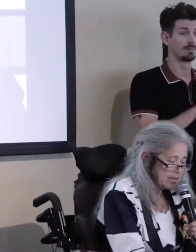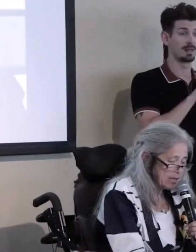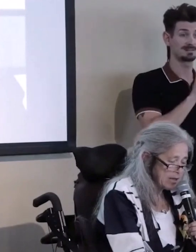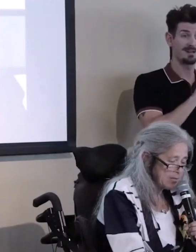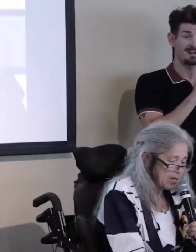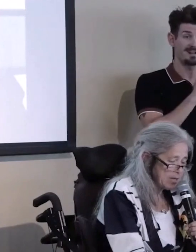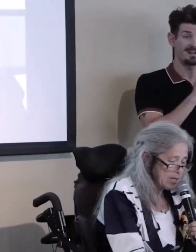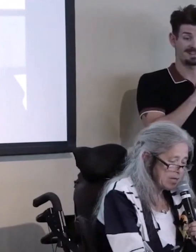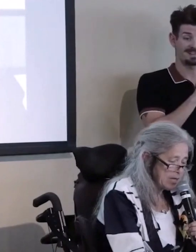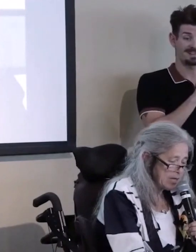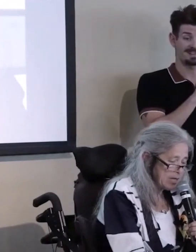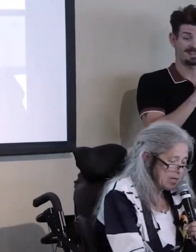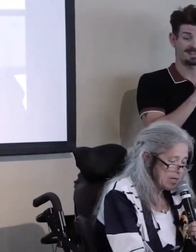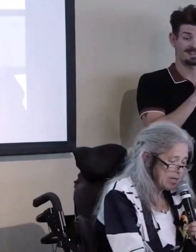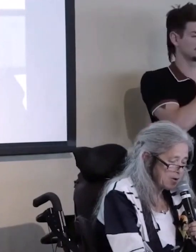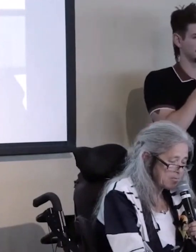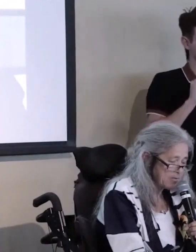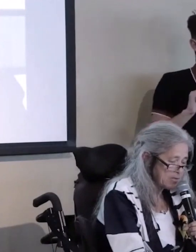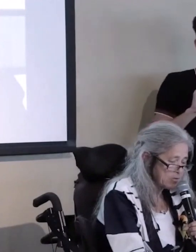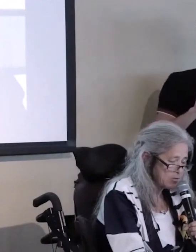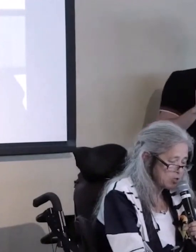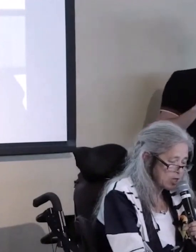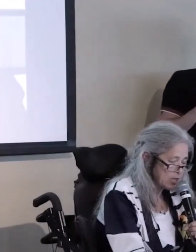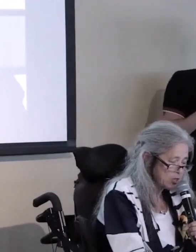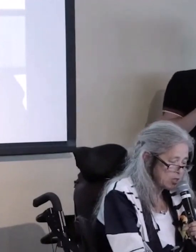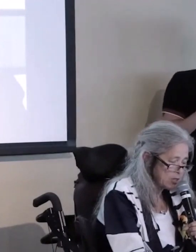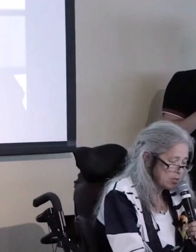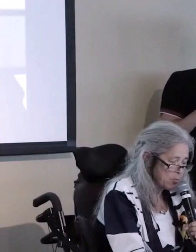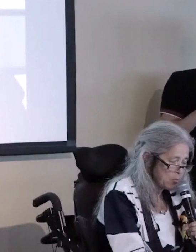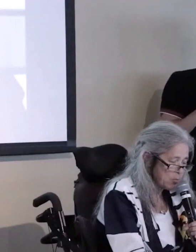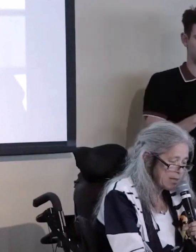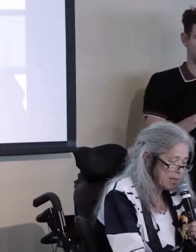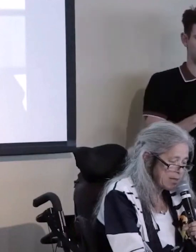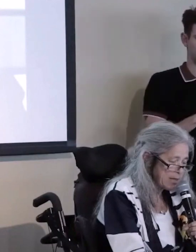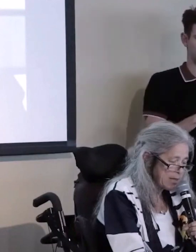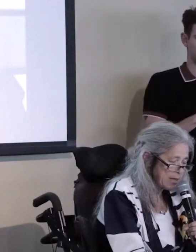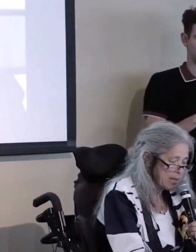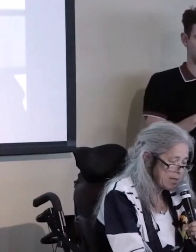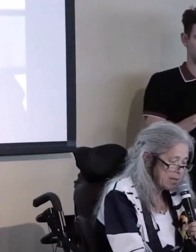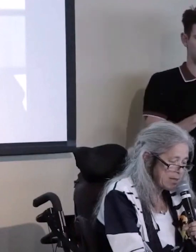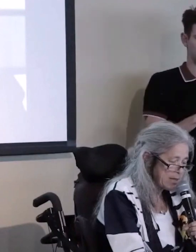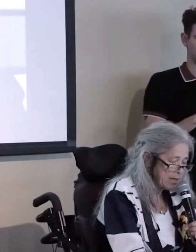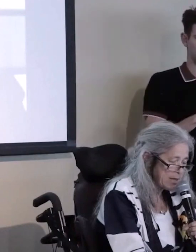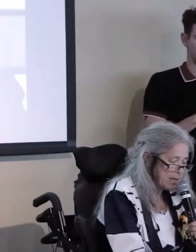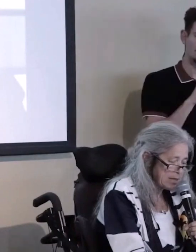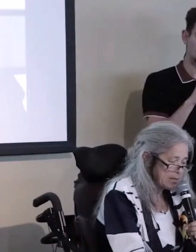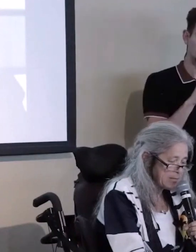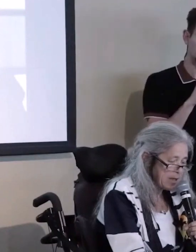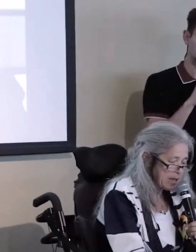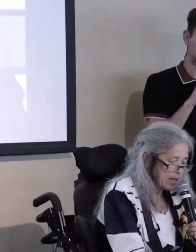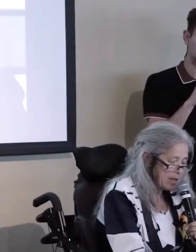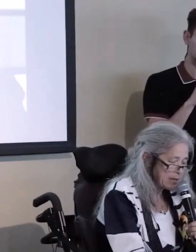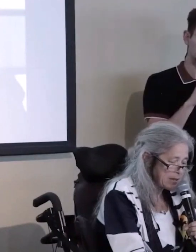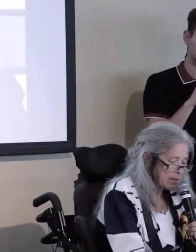and economics and the Department of Social Change at the Wilmot Institute Online at the BIHI Learning Center